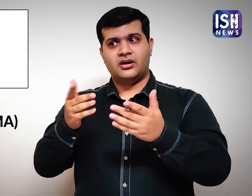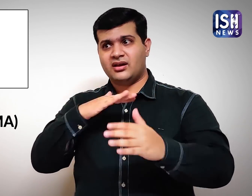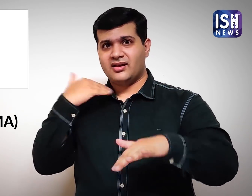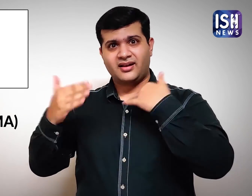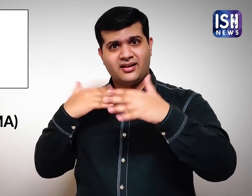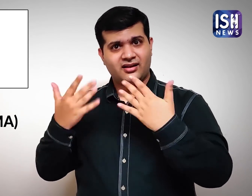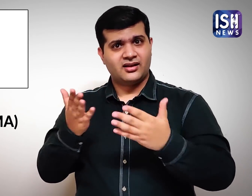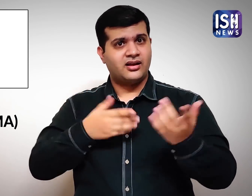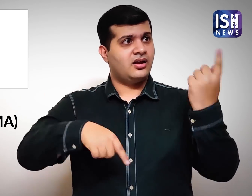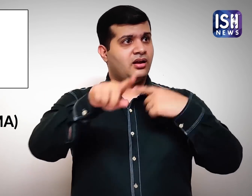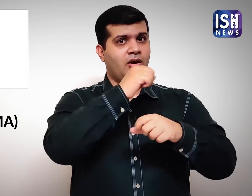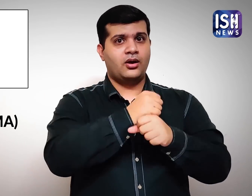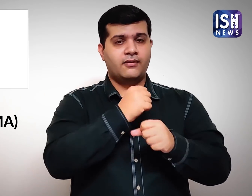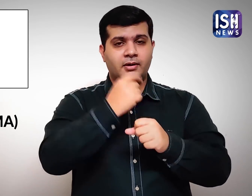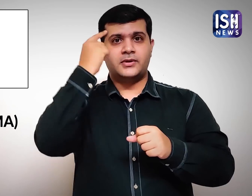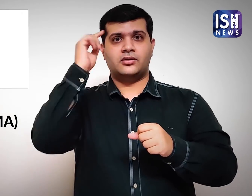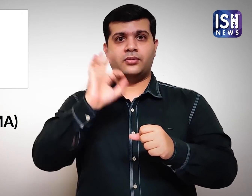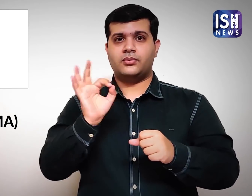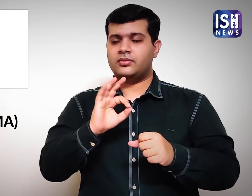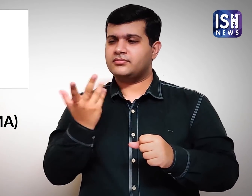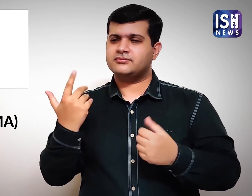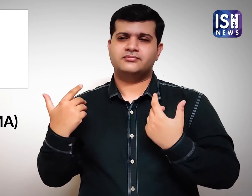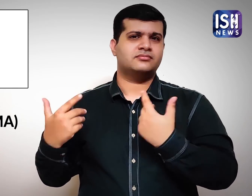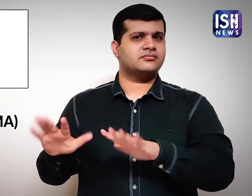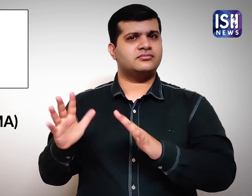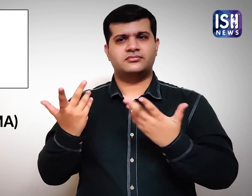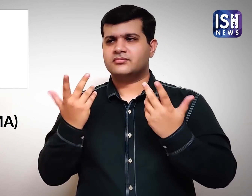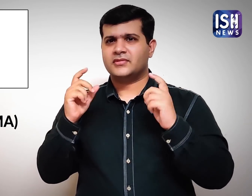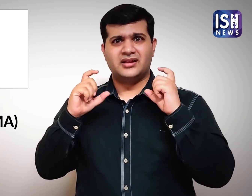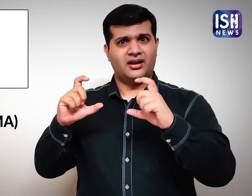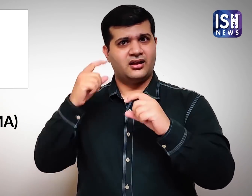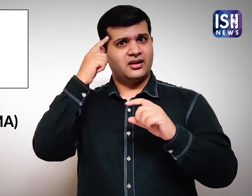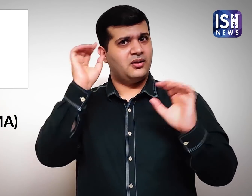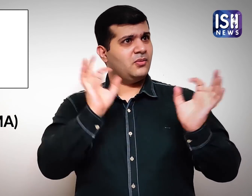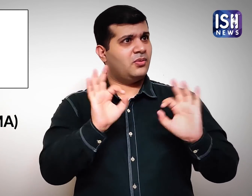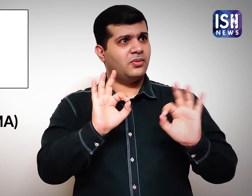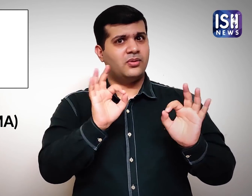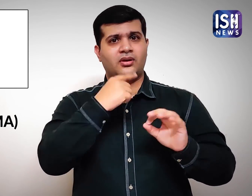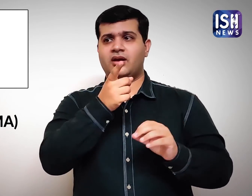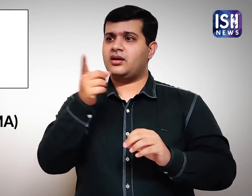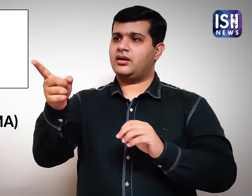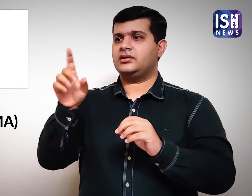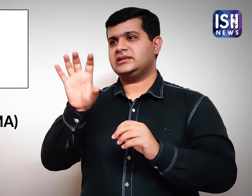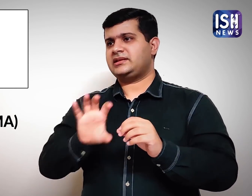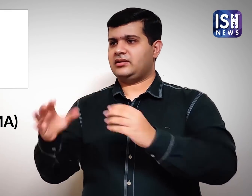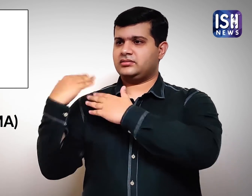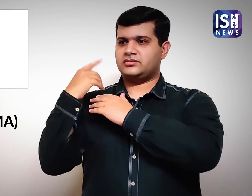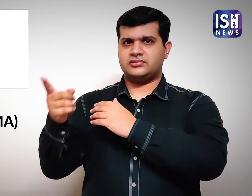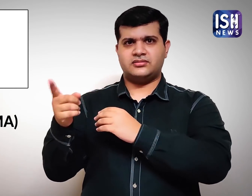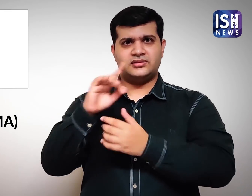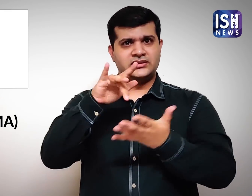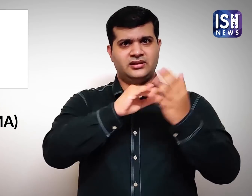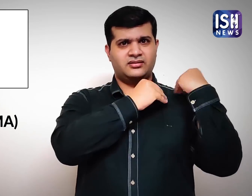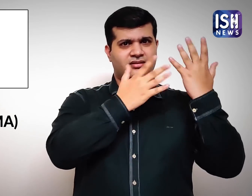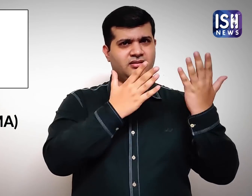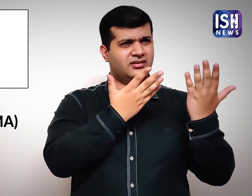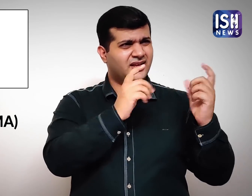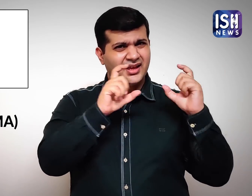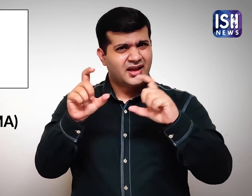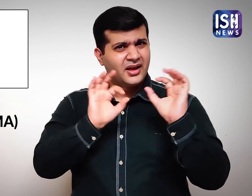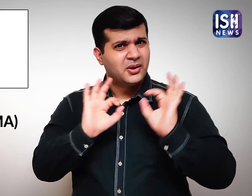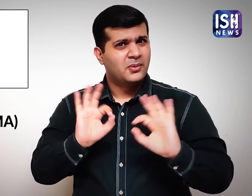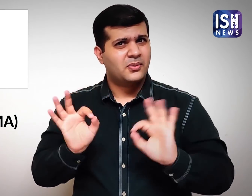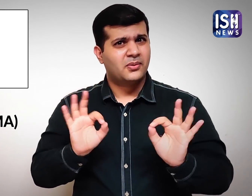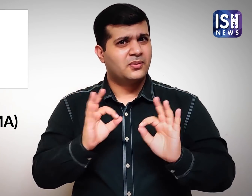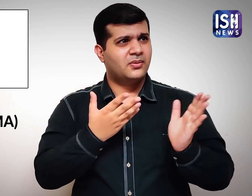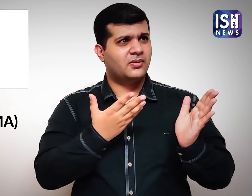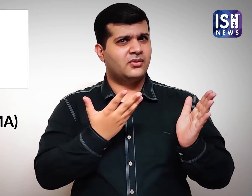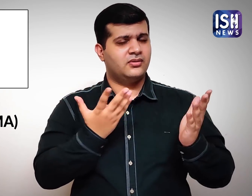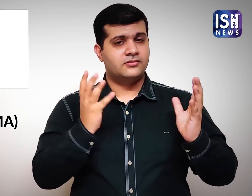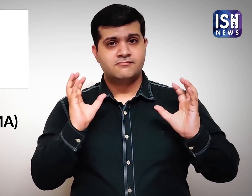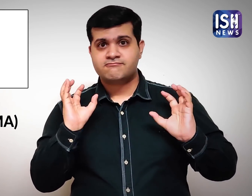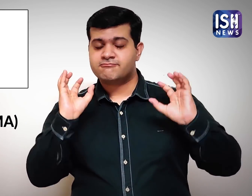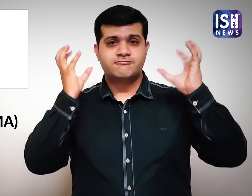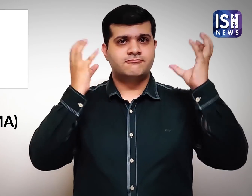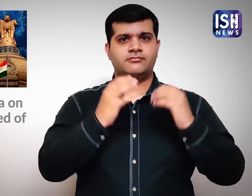How could the government be so indifferent to their deaths and say its the states responsibility.